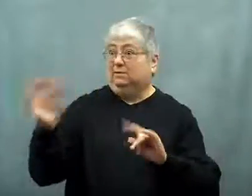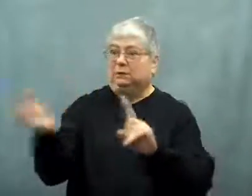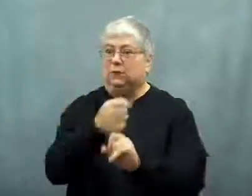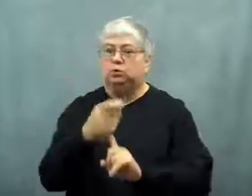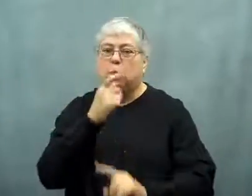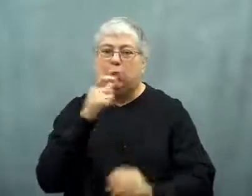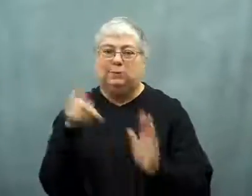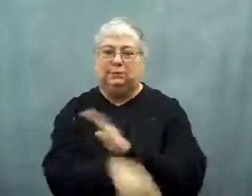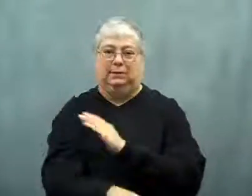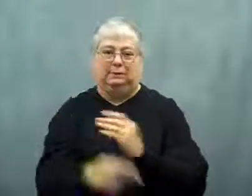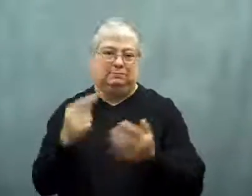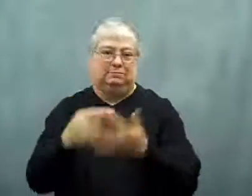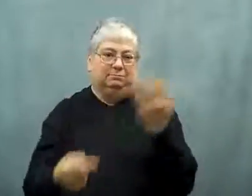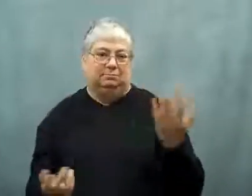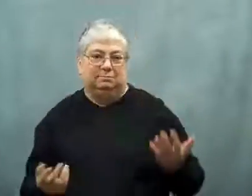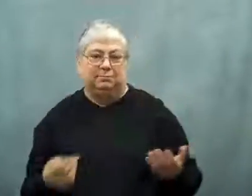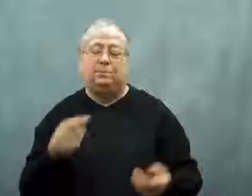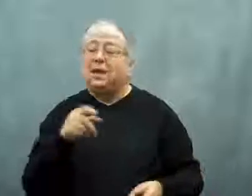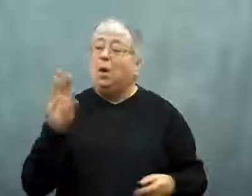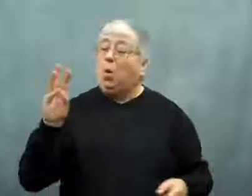leading to the arrest of the dolphin killer(s).